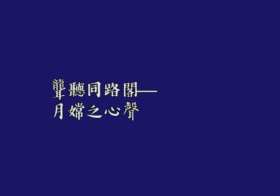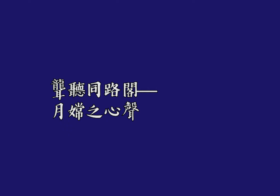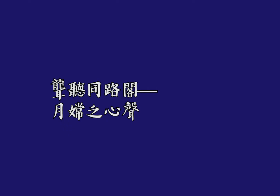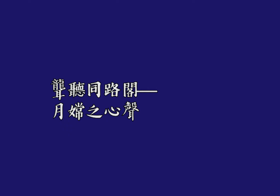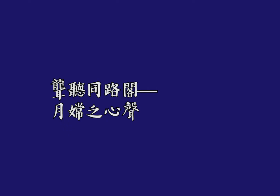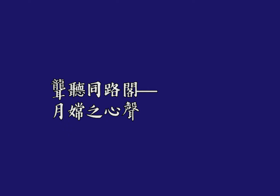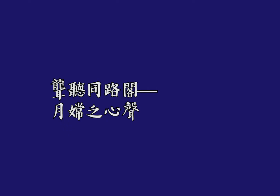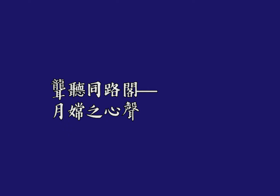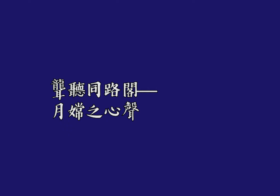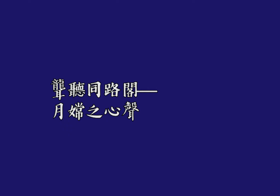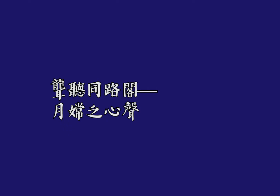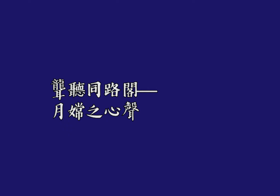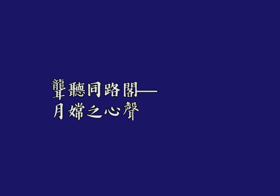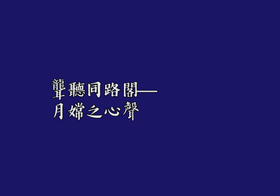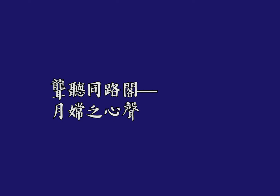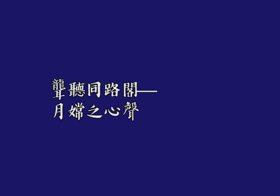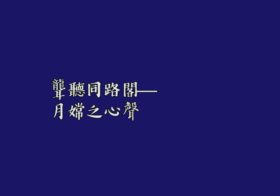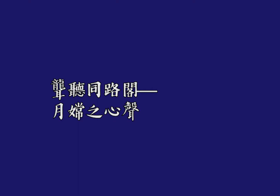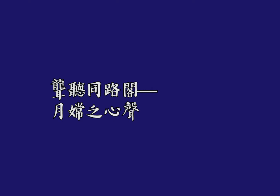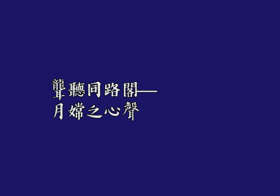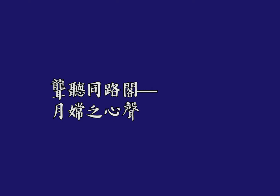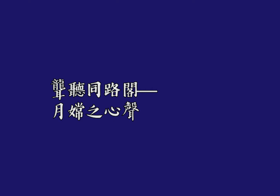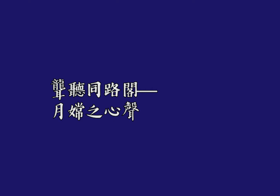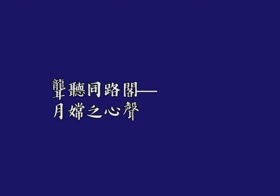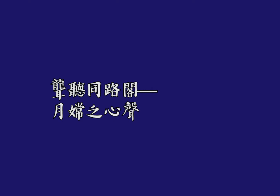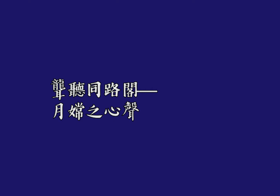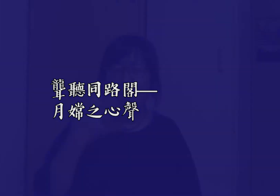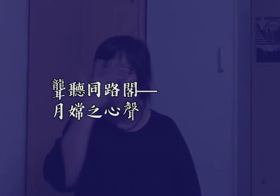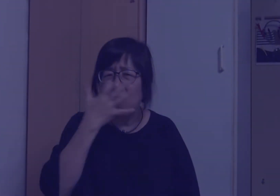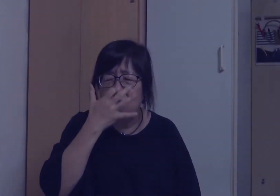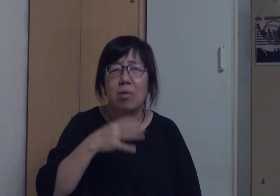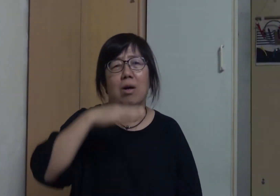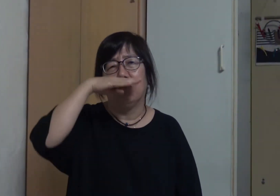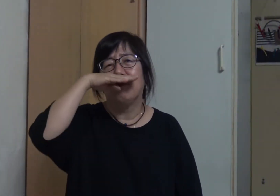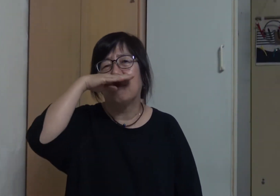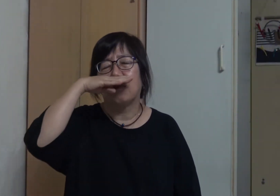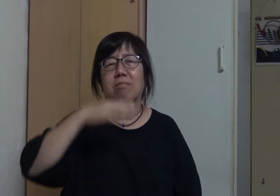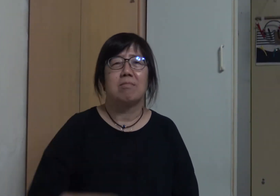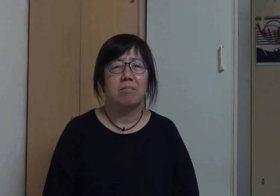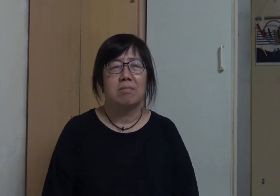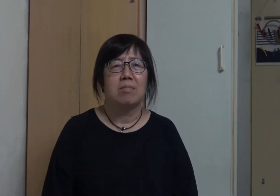Deaf and Hearing Connects—The thoughts of Yuet Sheung This is my sign name